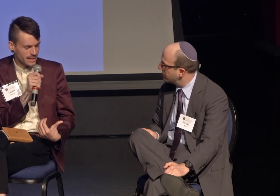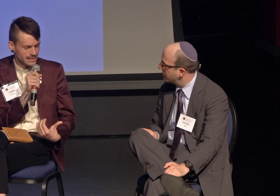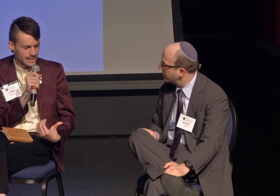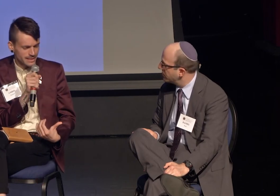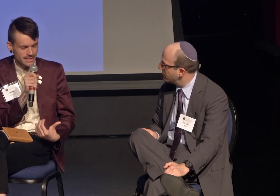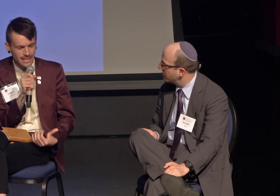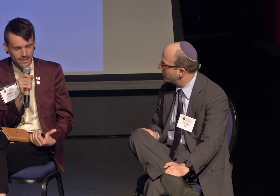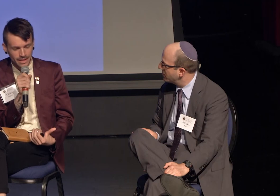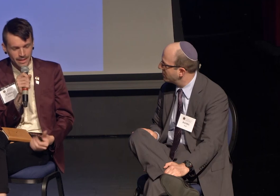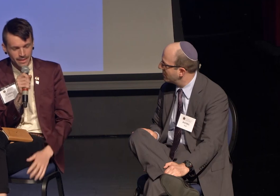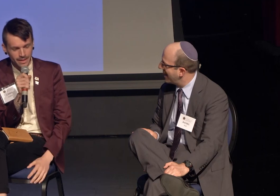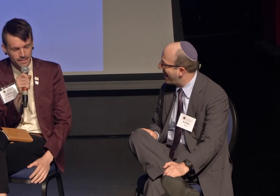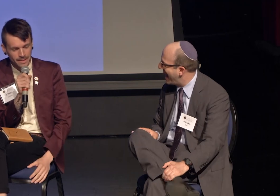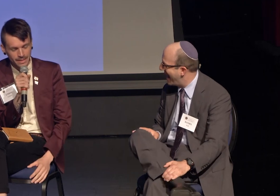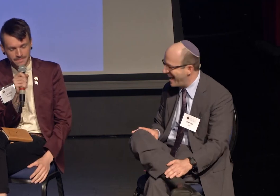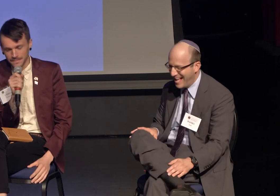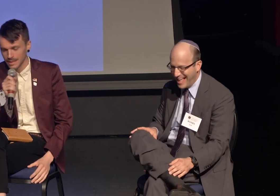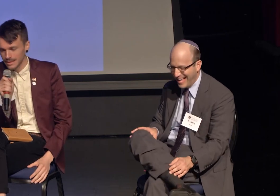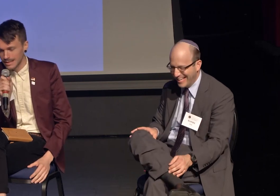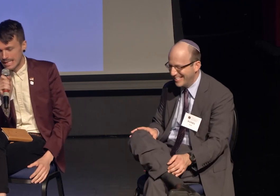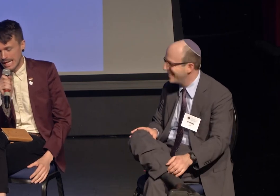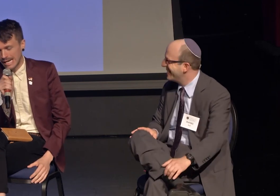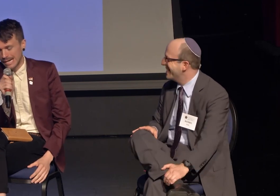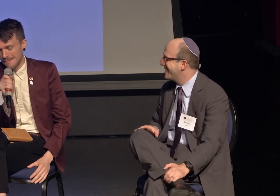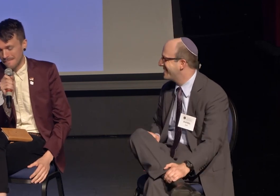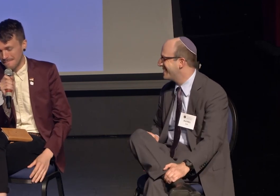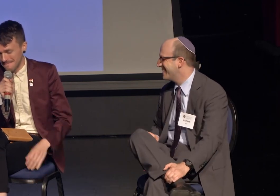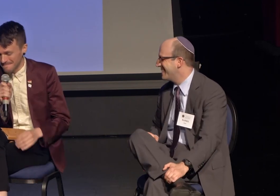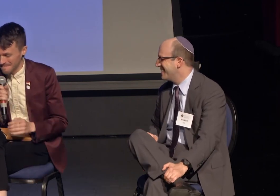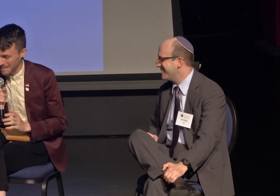now that I think about it. But...